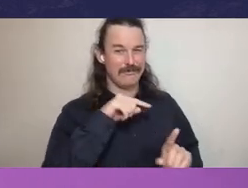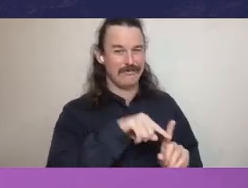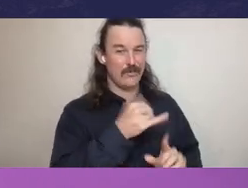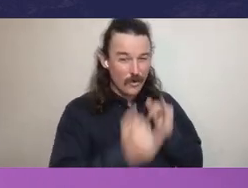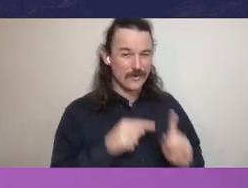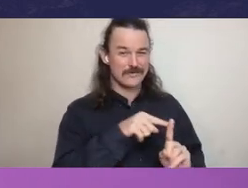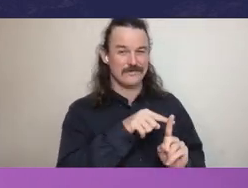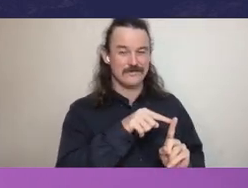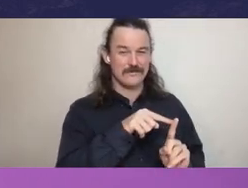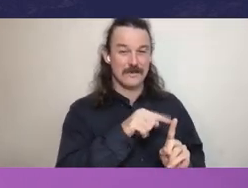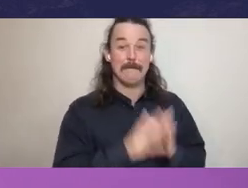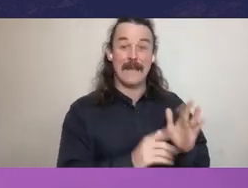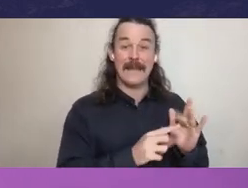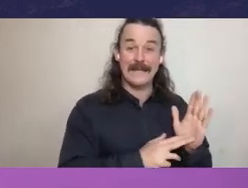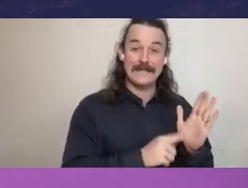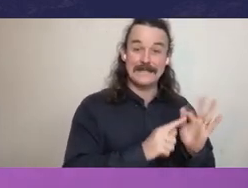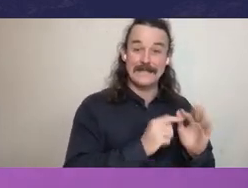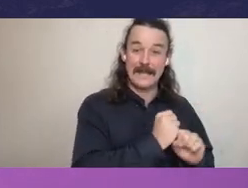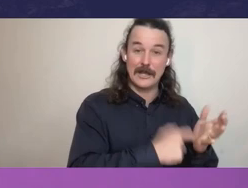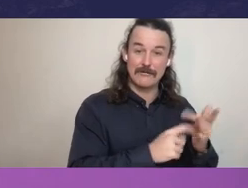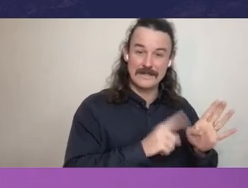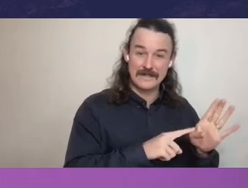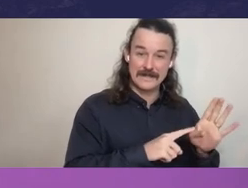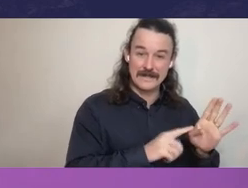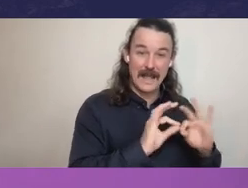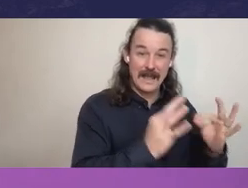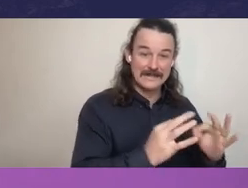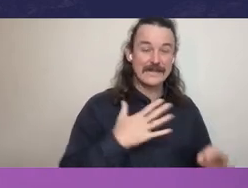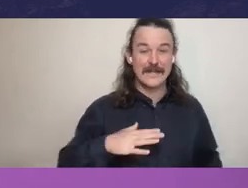have to be able to lift their gaze beyond the commission of criminal activity